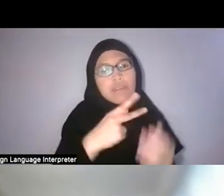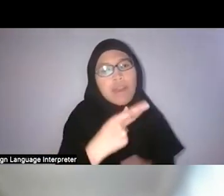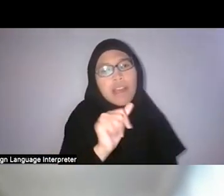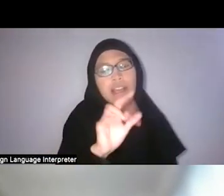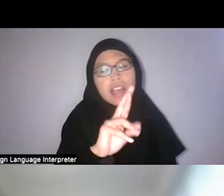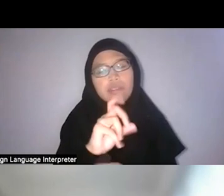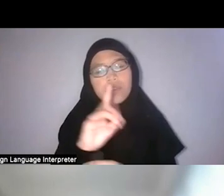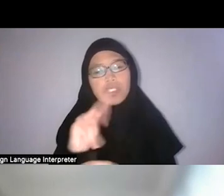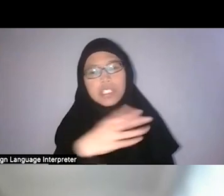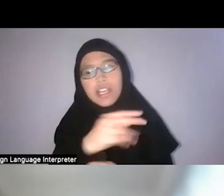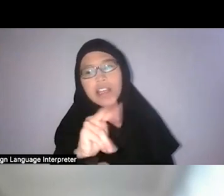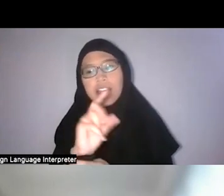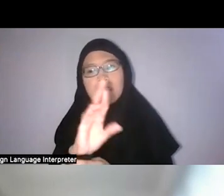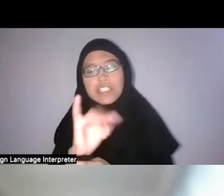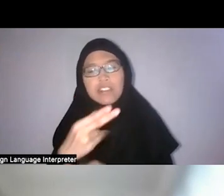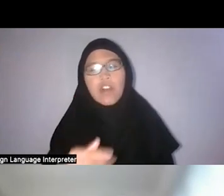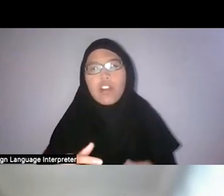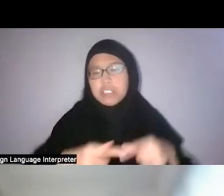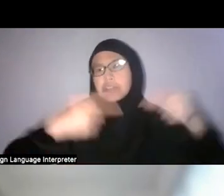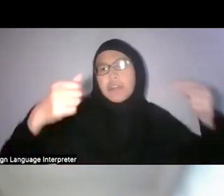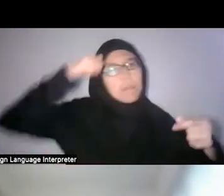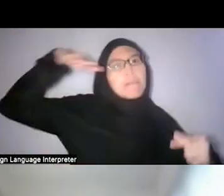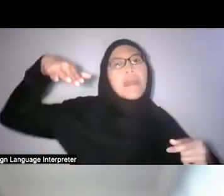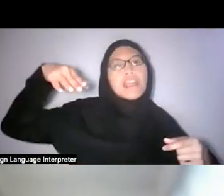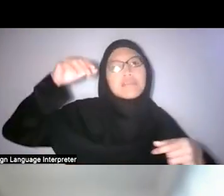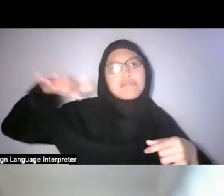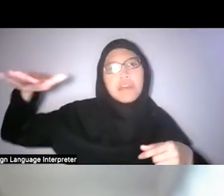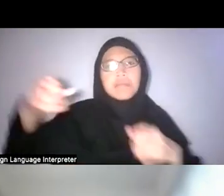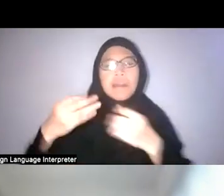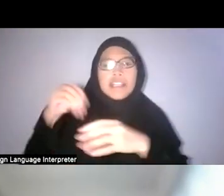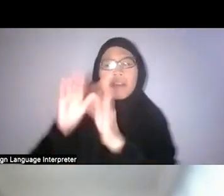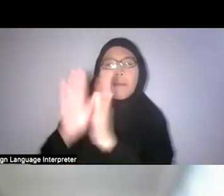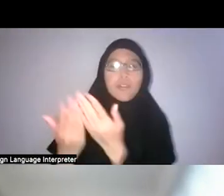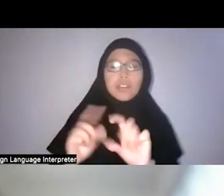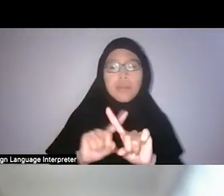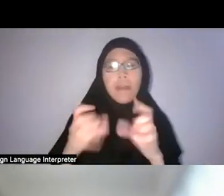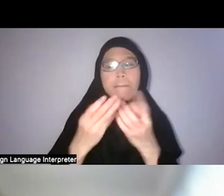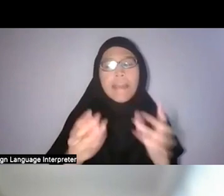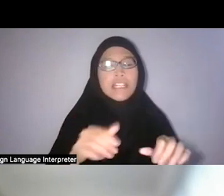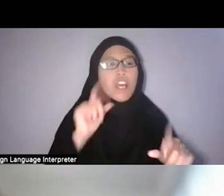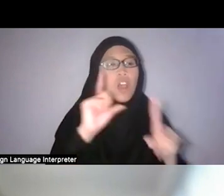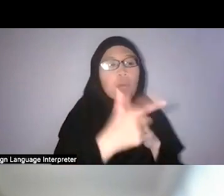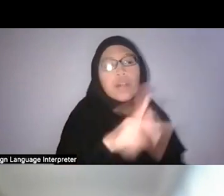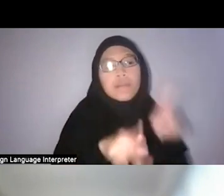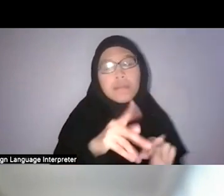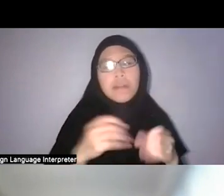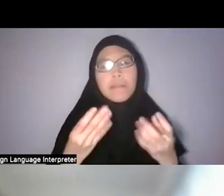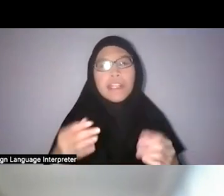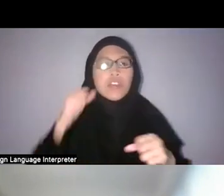all of these great men are in the books but so many locals and so many women are kind of sidelined as well.